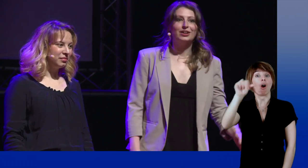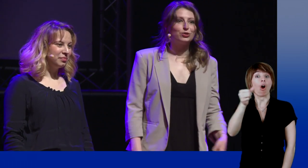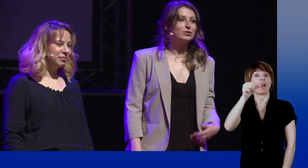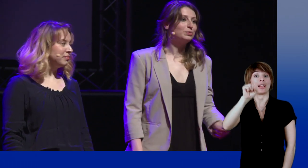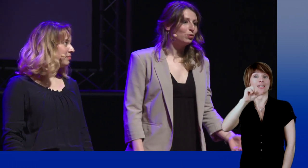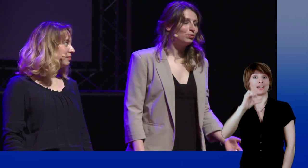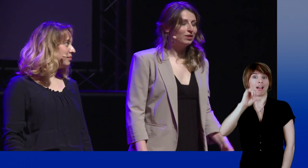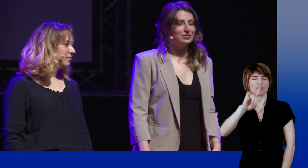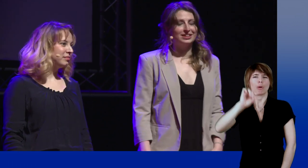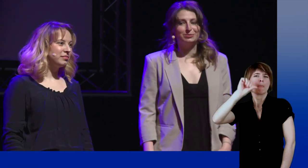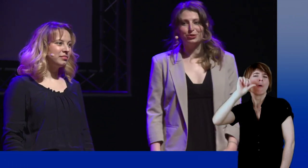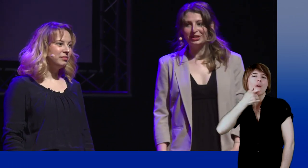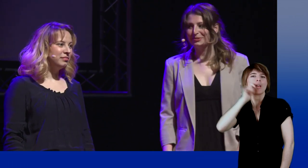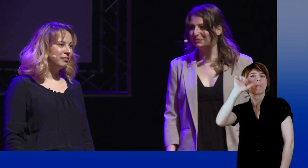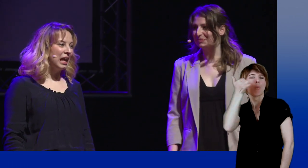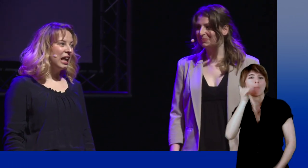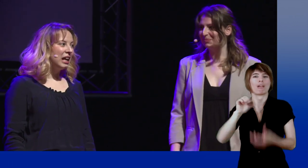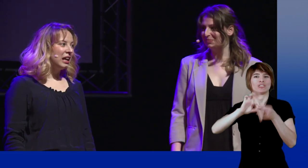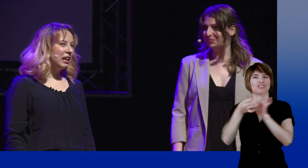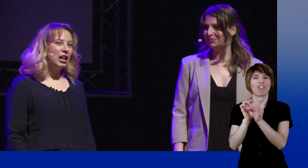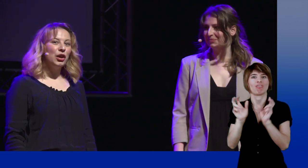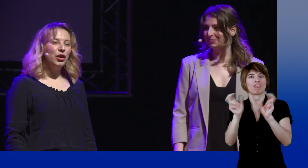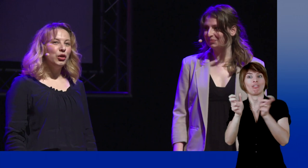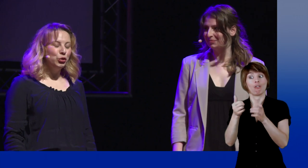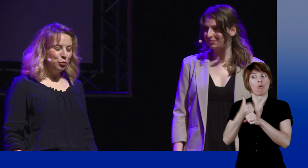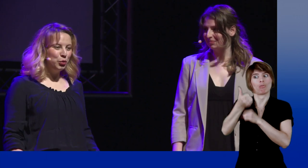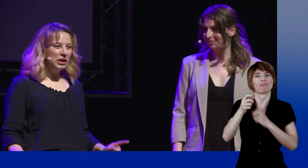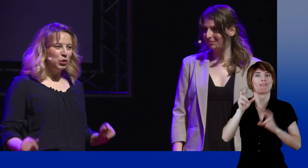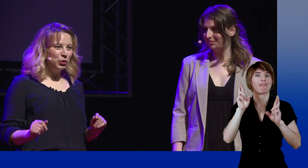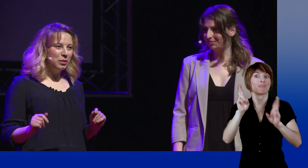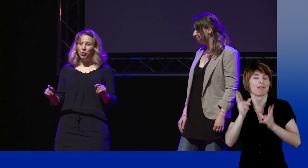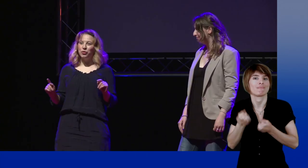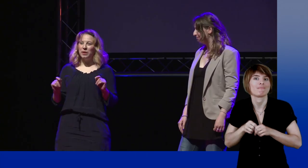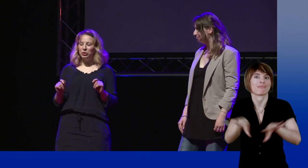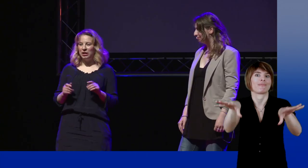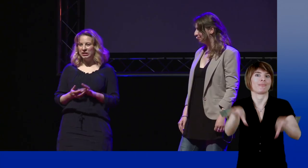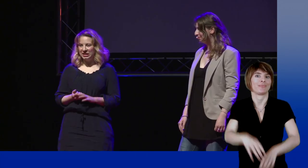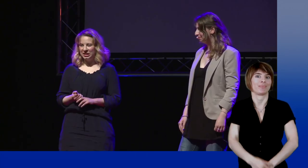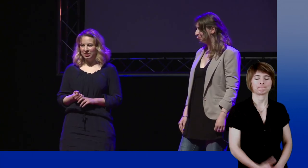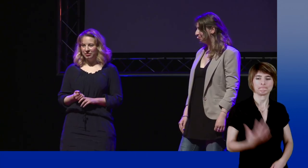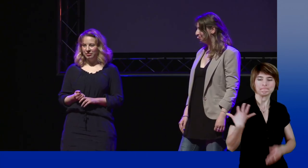which we hope to launch next year. From the beginning, we've been talking about sign language.